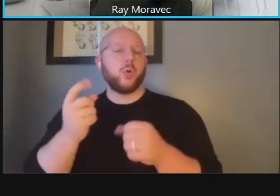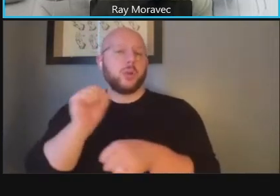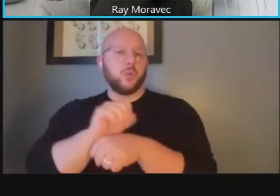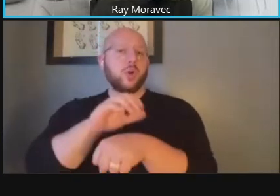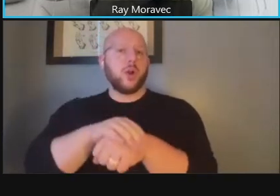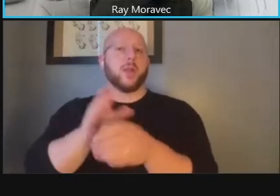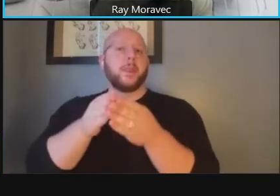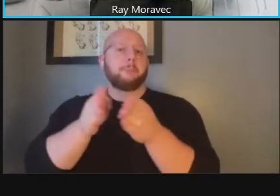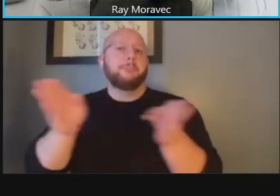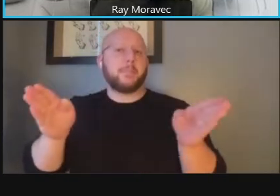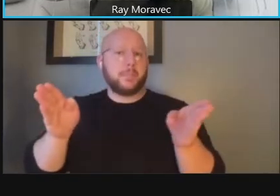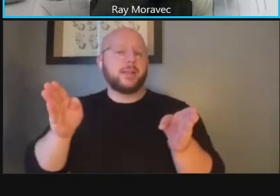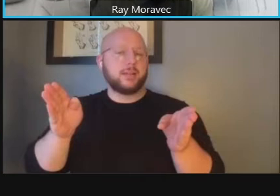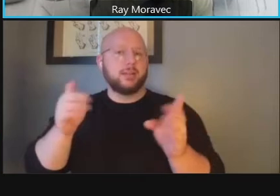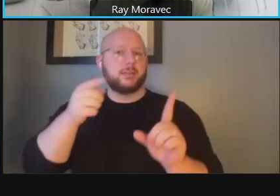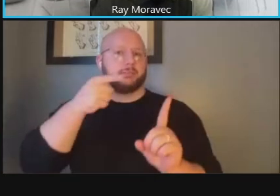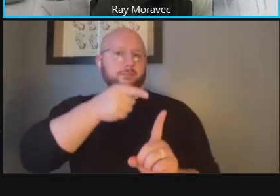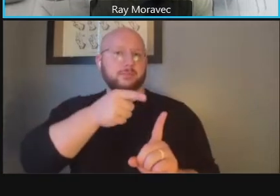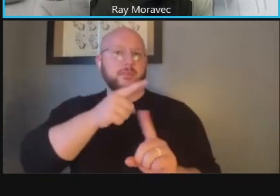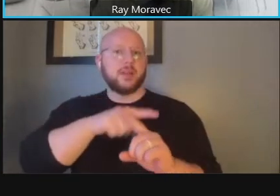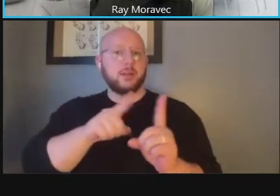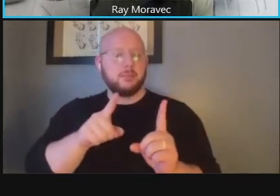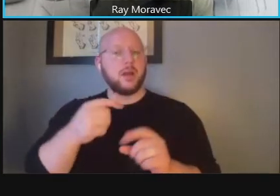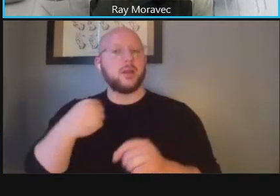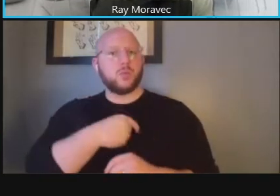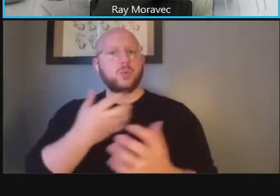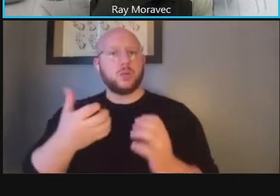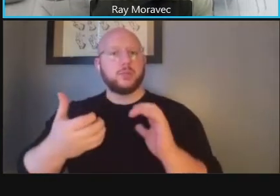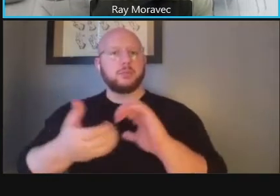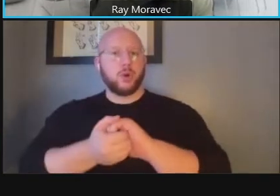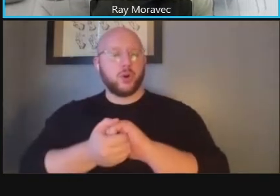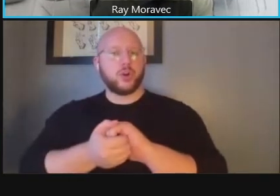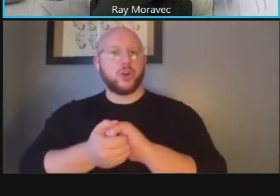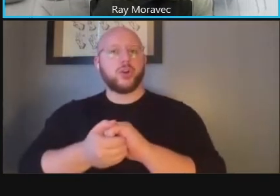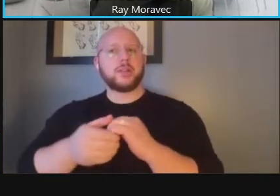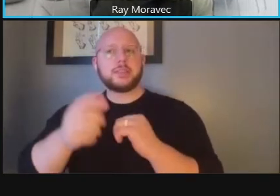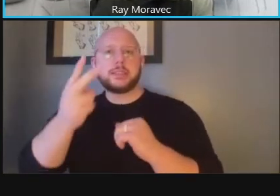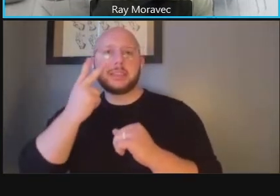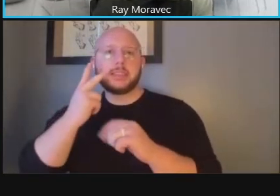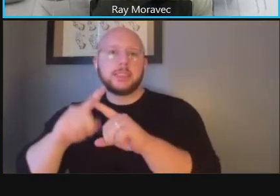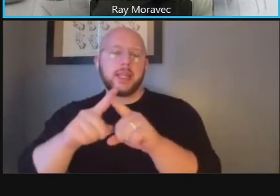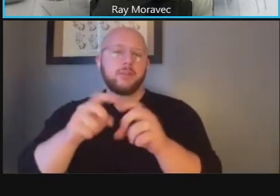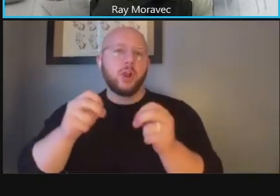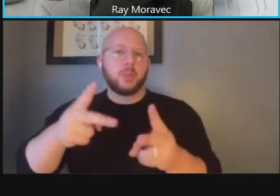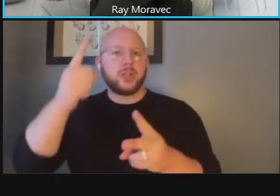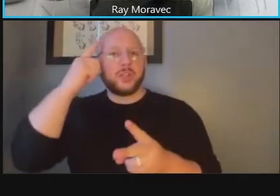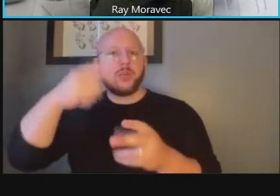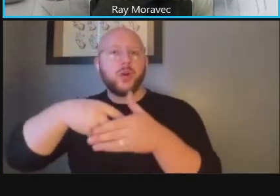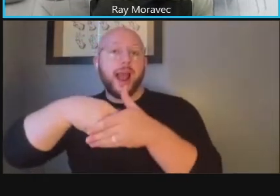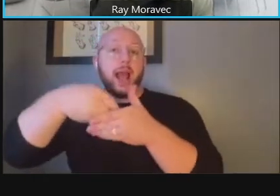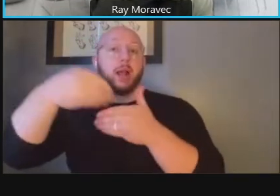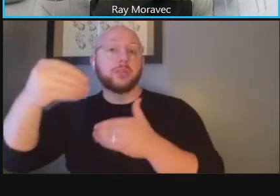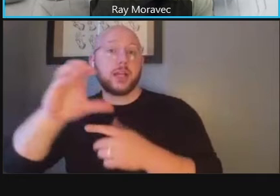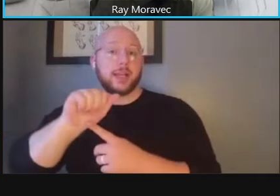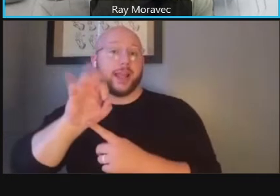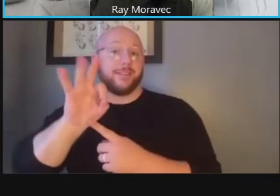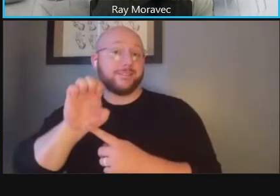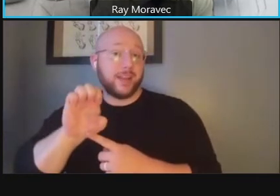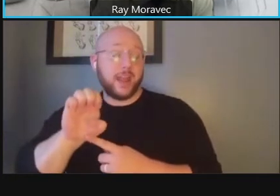is a coordinated effort are there opportunities for outdoor cafes seating even resting areas along